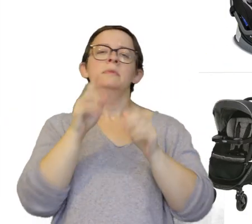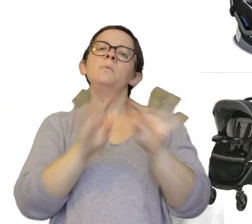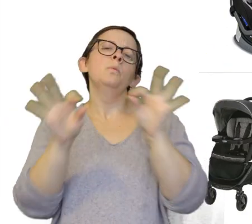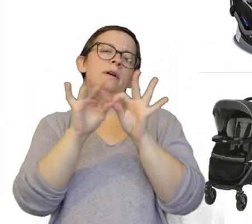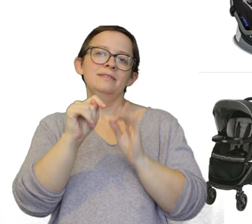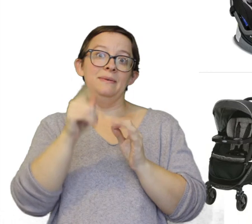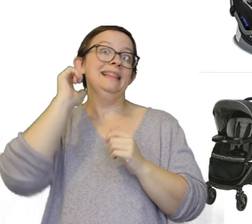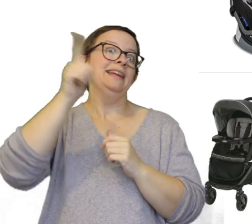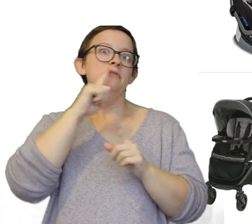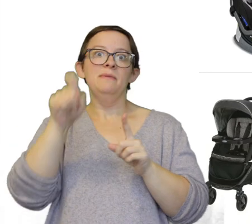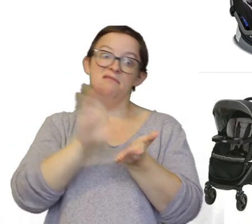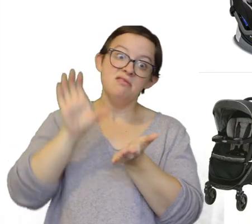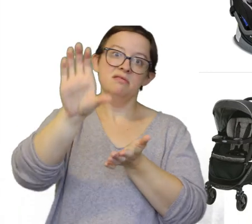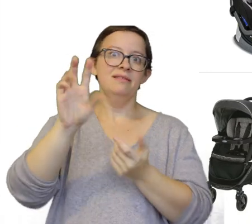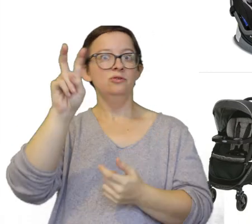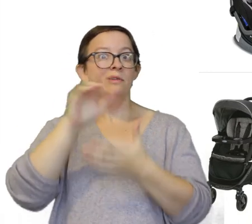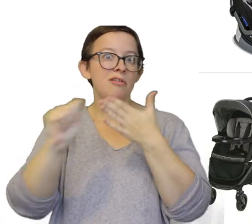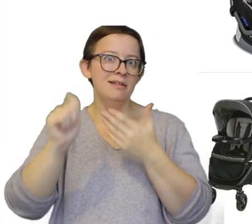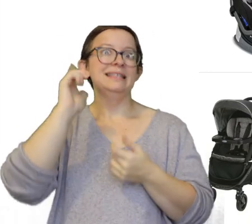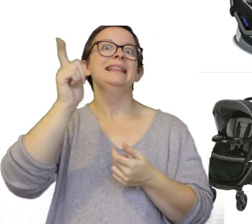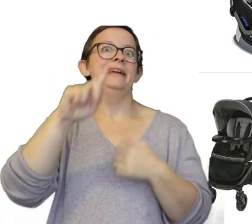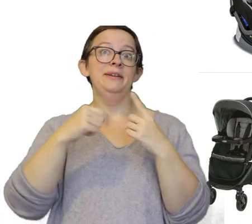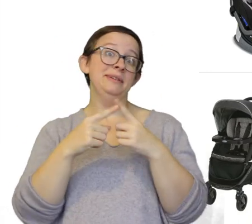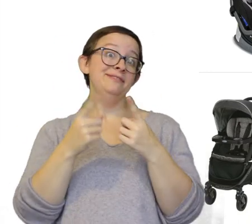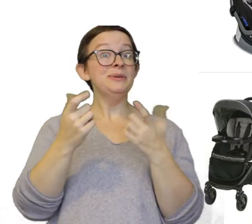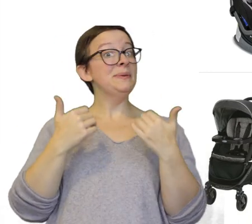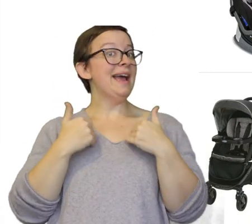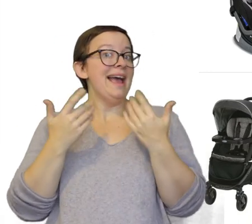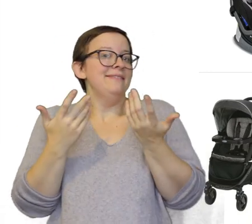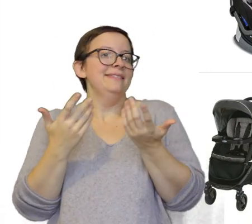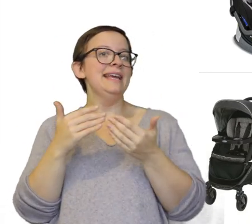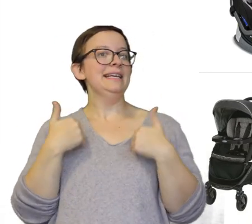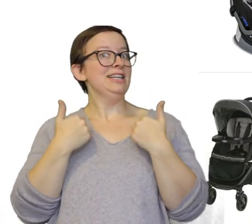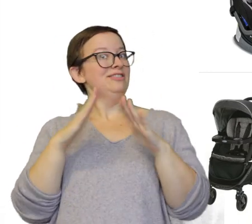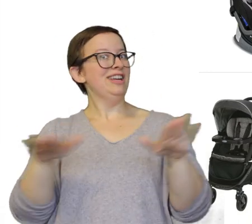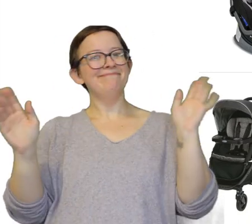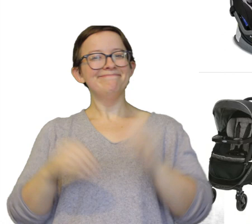So you don't have to be shelling out you know $200 later on when you have a young child.